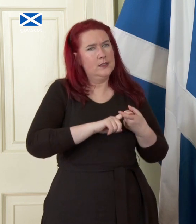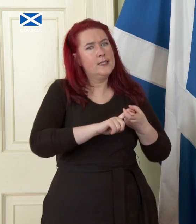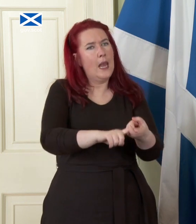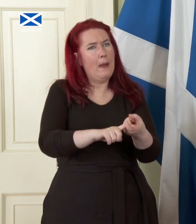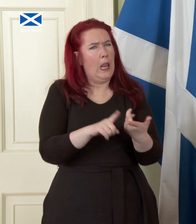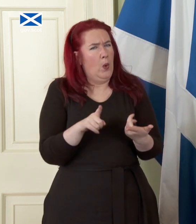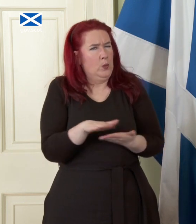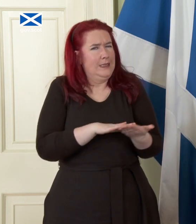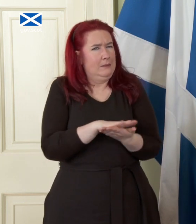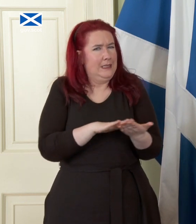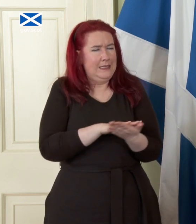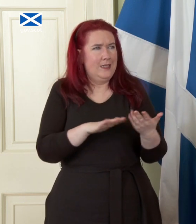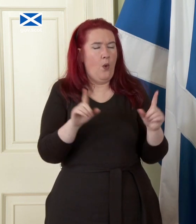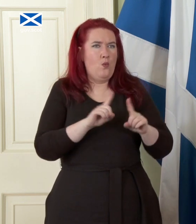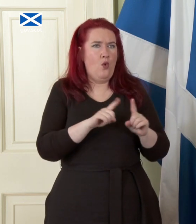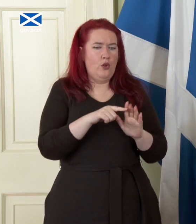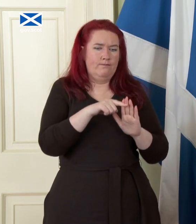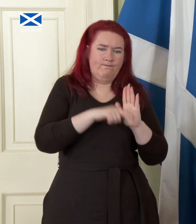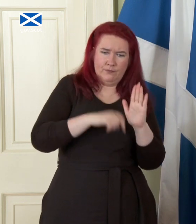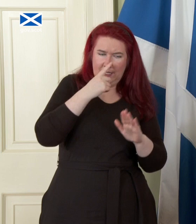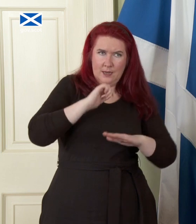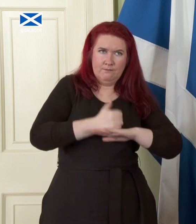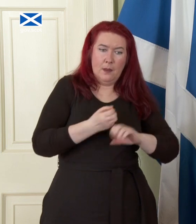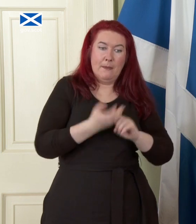and what measures can be put in place to make sure that this transition period doesn't go on and on